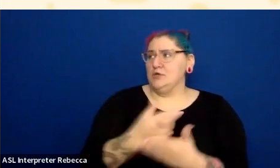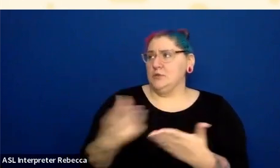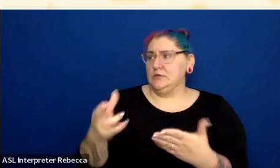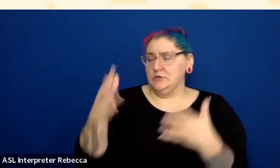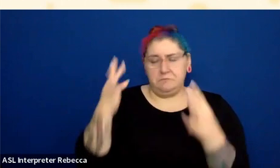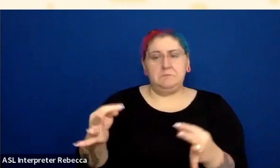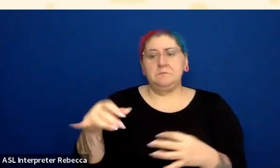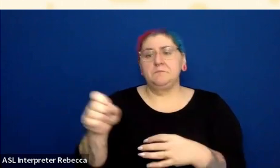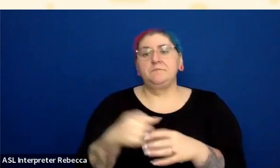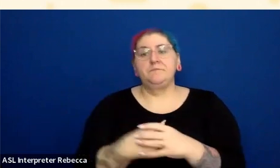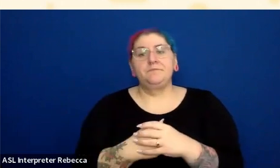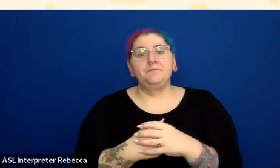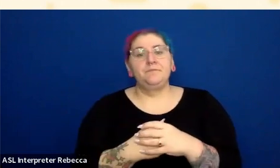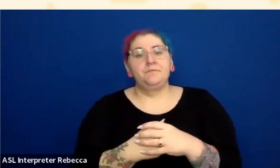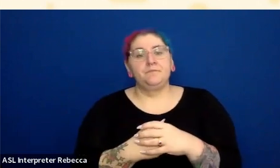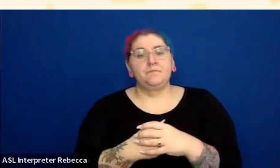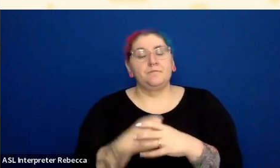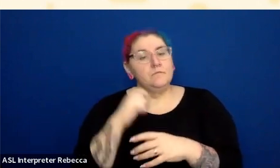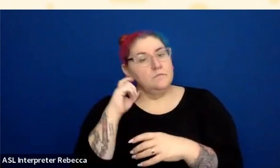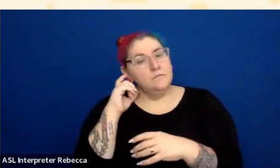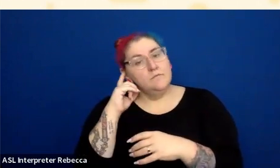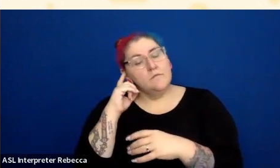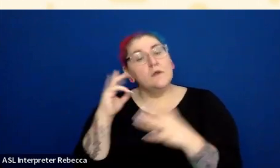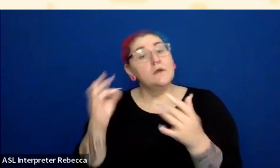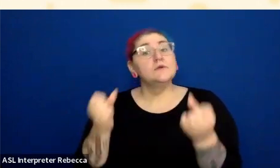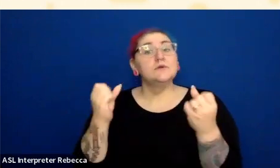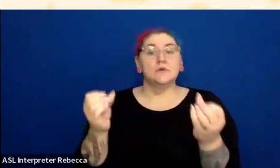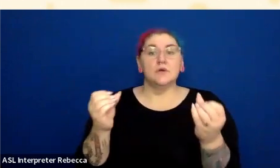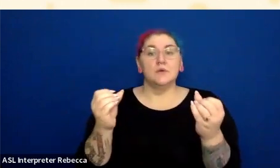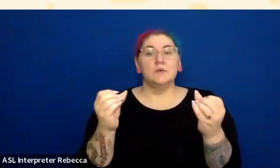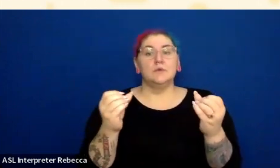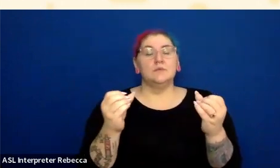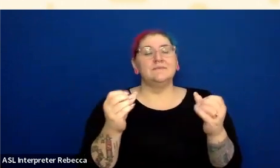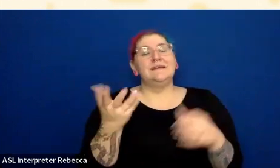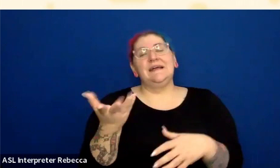So a little bit more on focus.